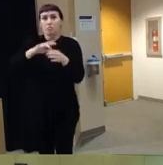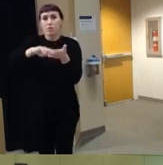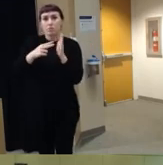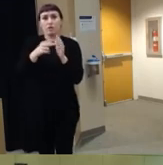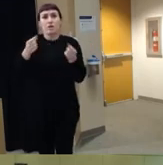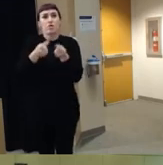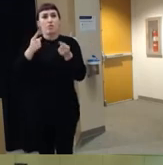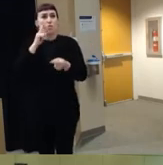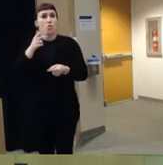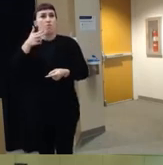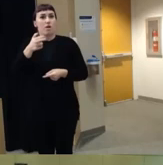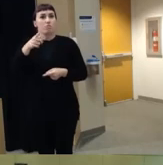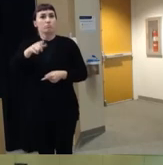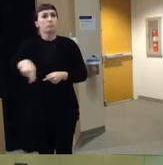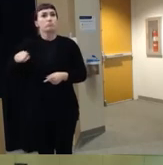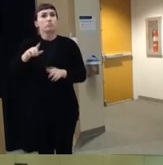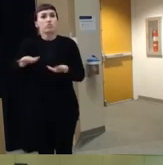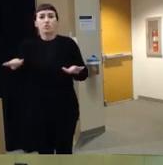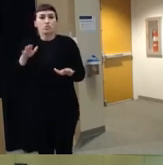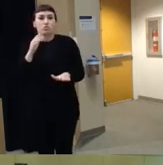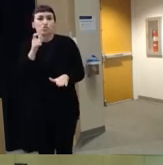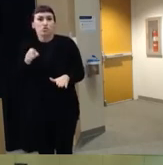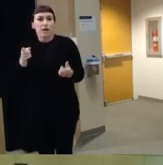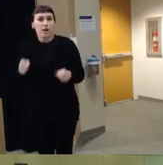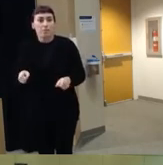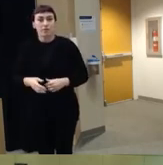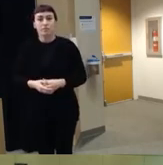among children are are not something that should be happening um and so it's often a way to kind